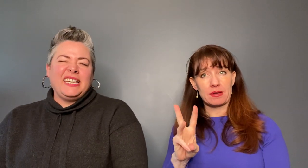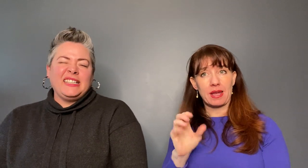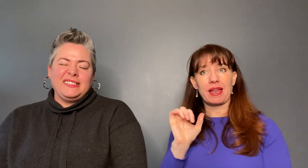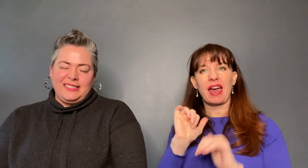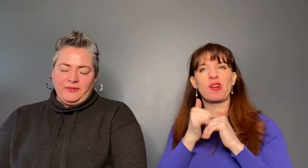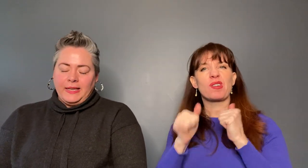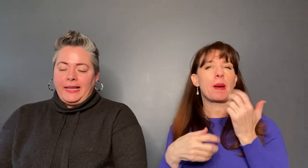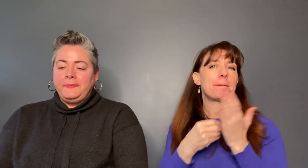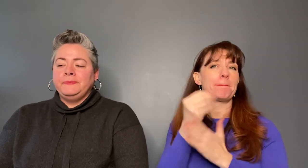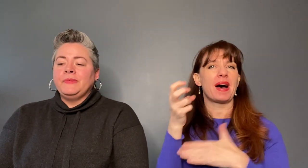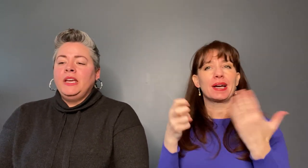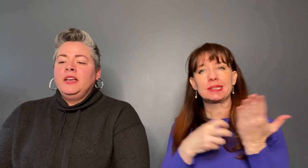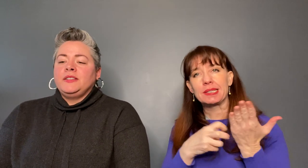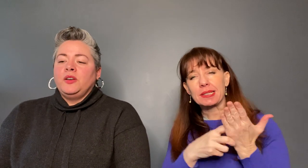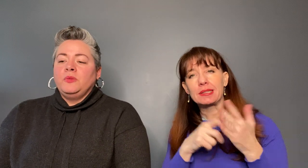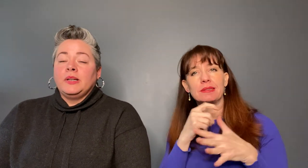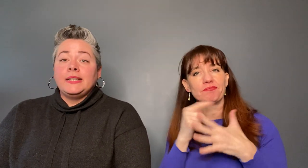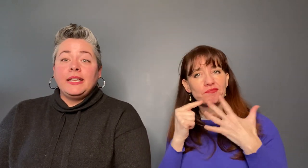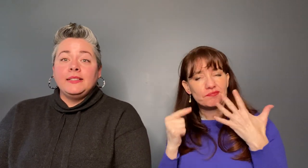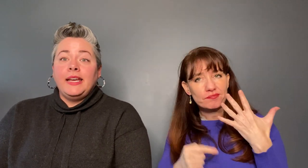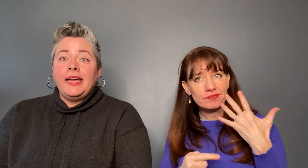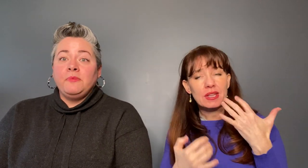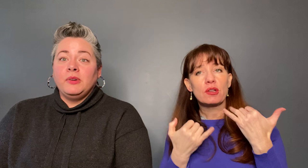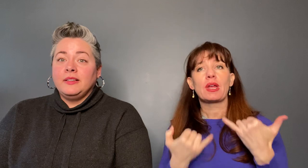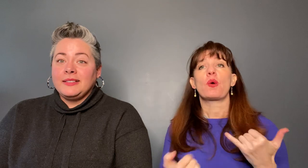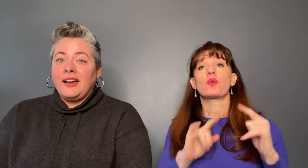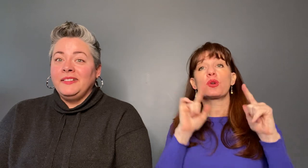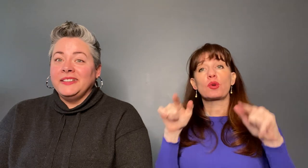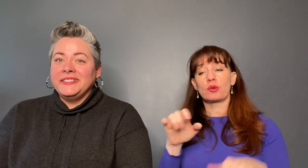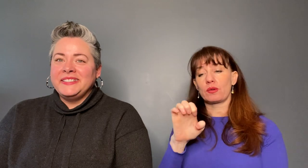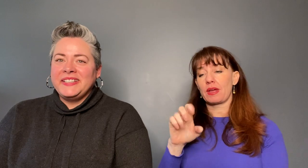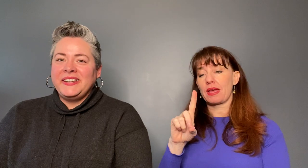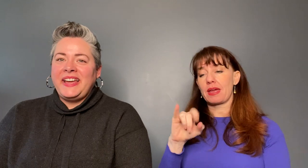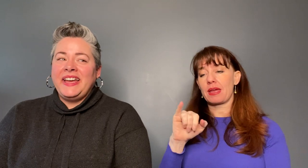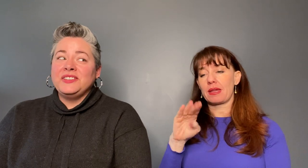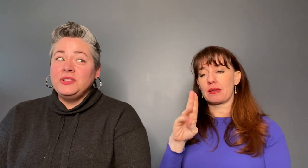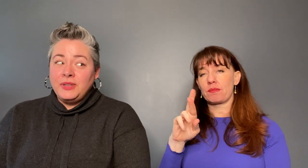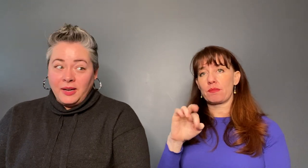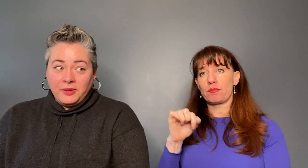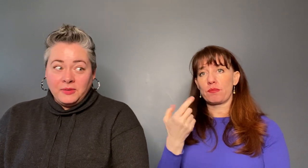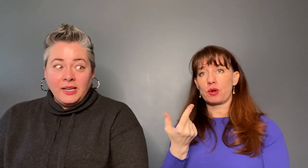and stuff like that. We're gonna take you to Edinburgh Scotland, as you know if